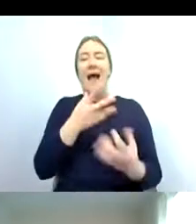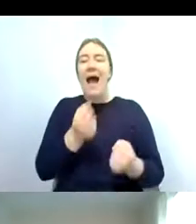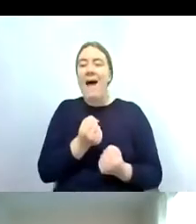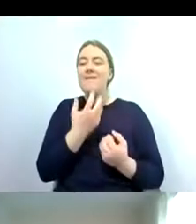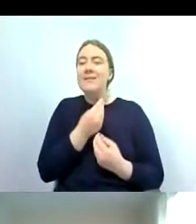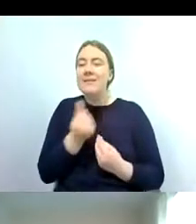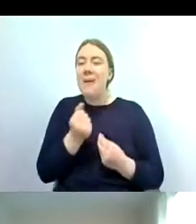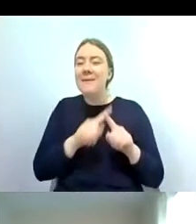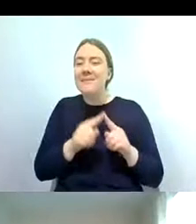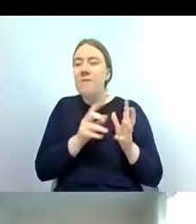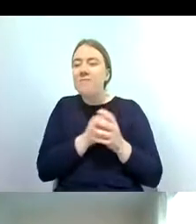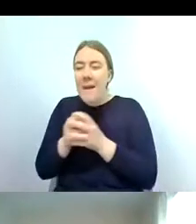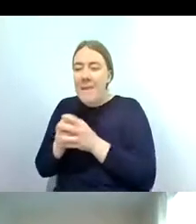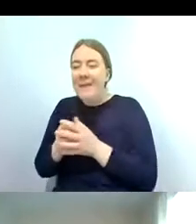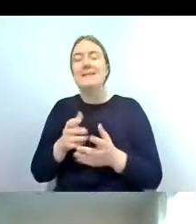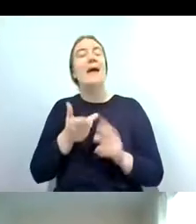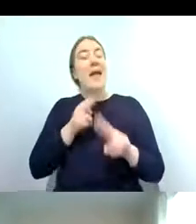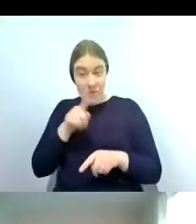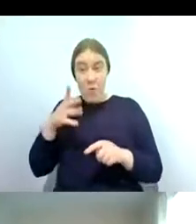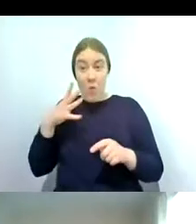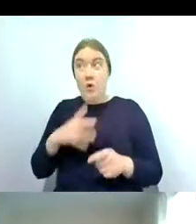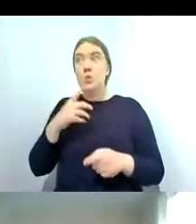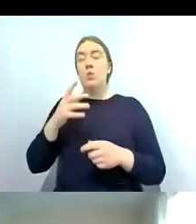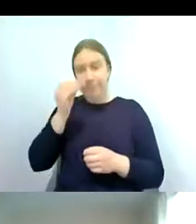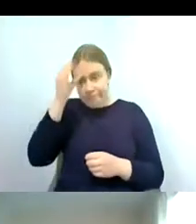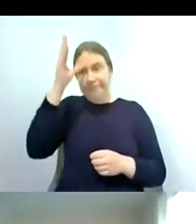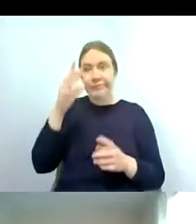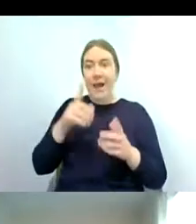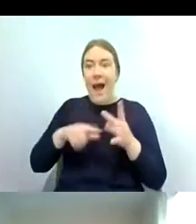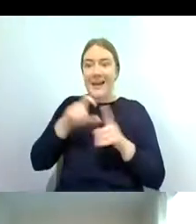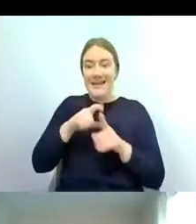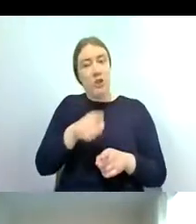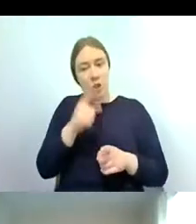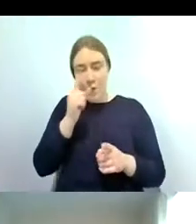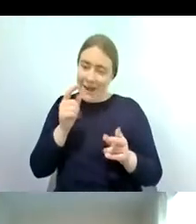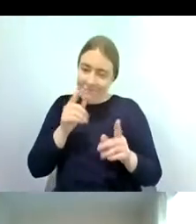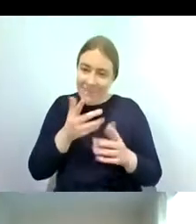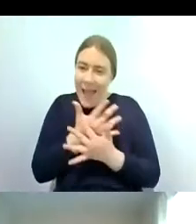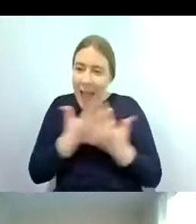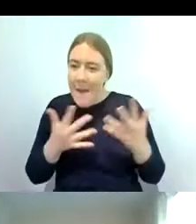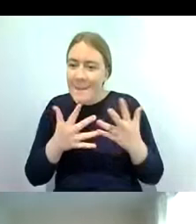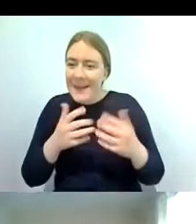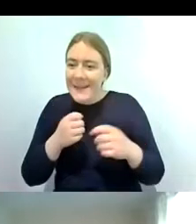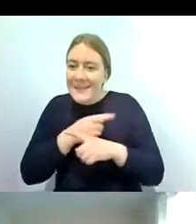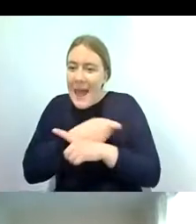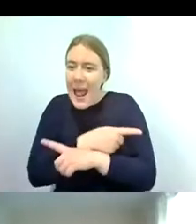adult id you can narrow it down by counting the number of tails so as adults some families will